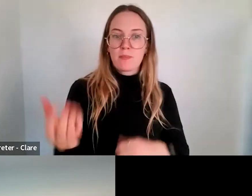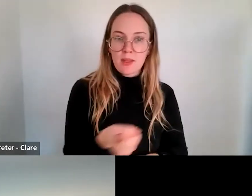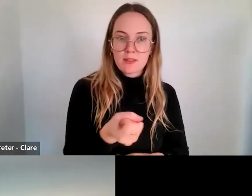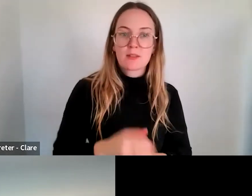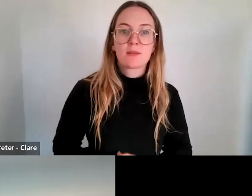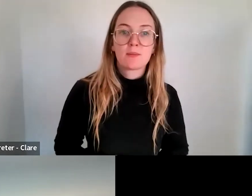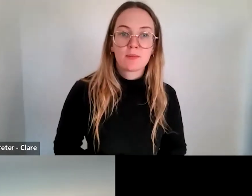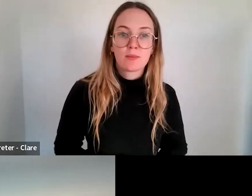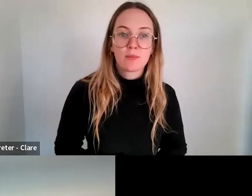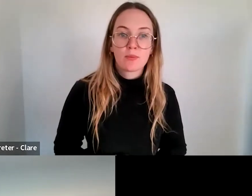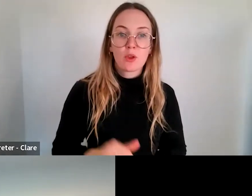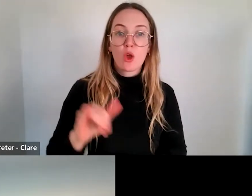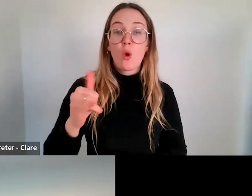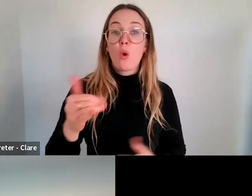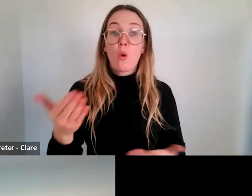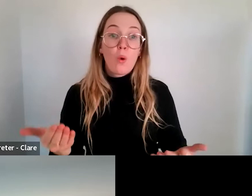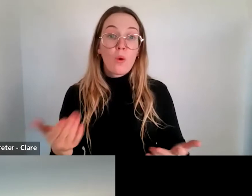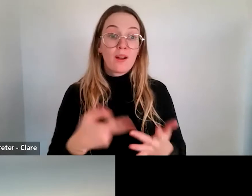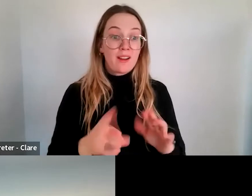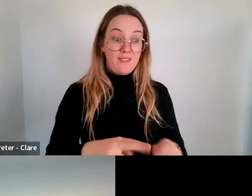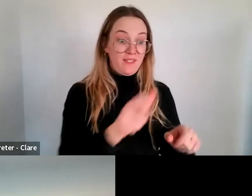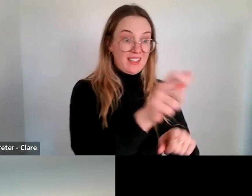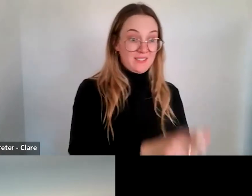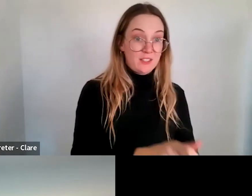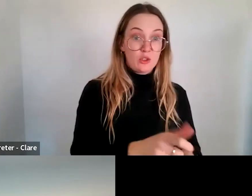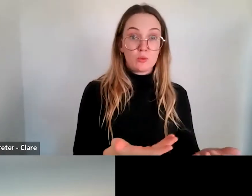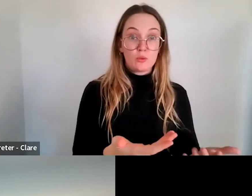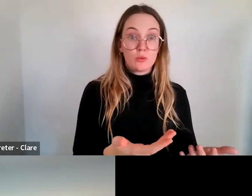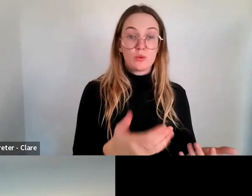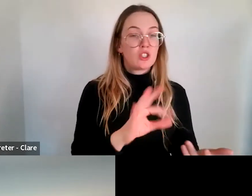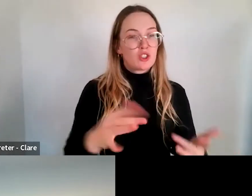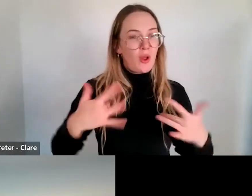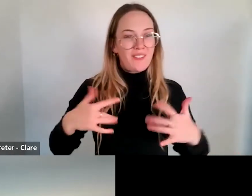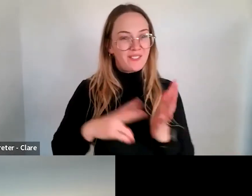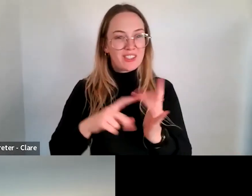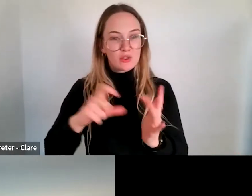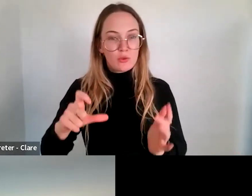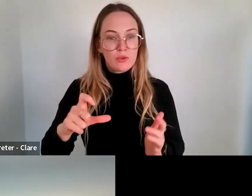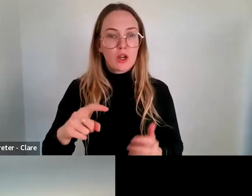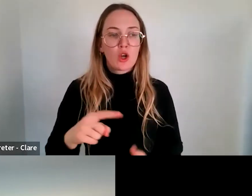know, or similarly if you're an individual but applying from outside Victoria, who are you working with in